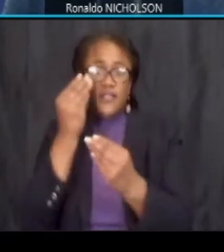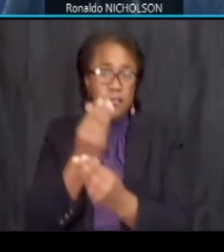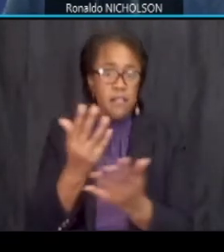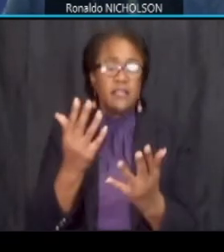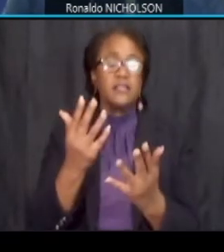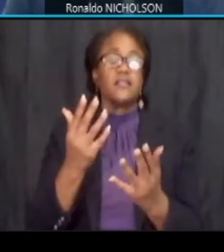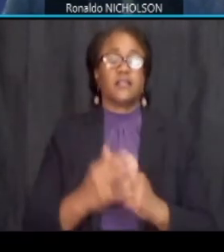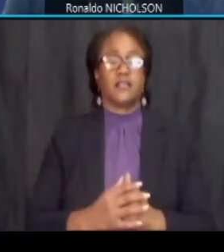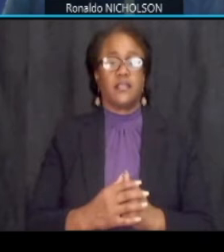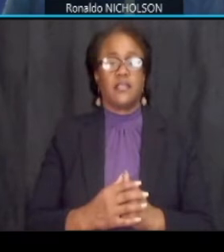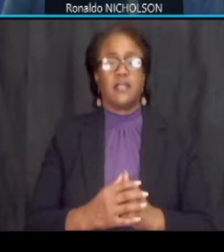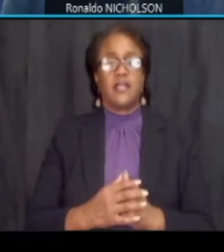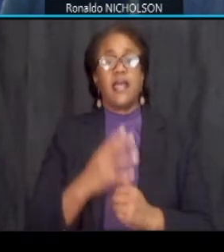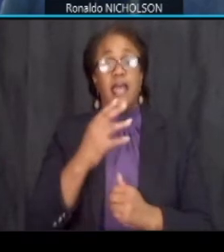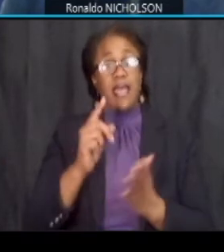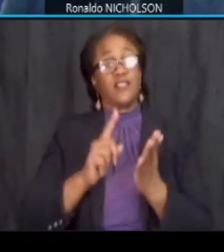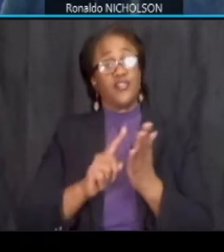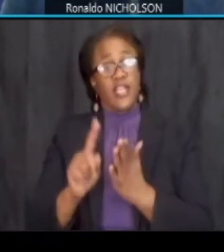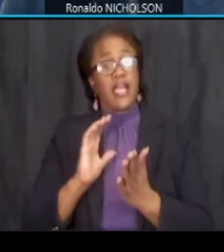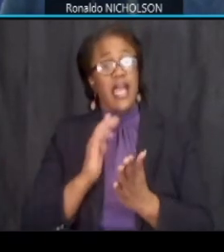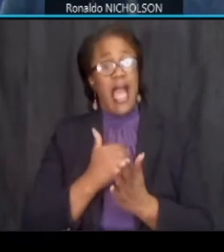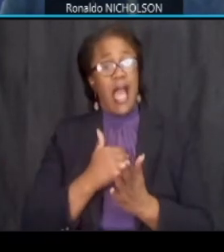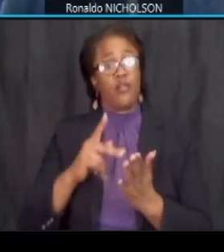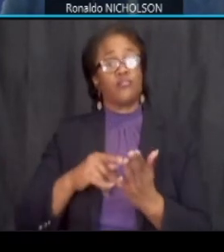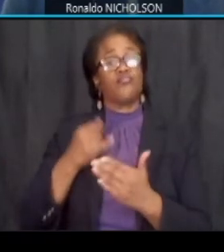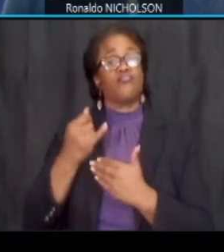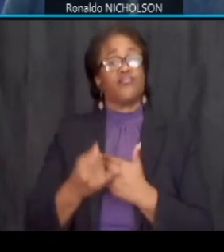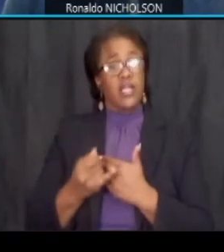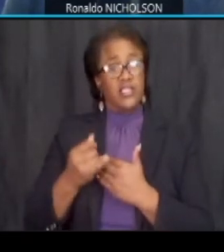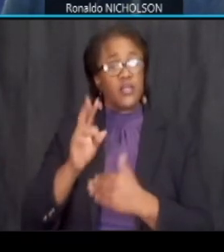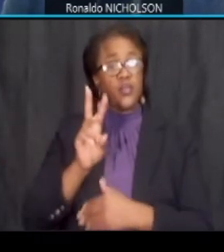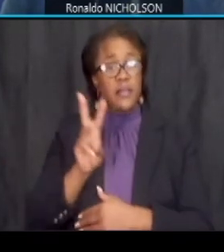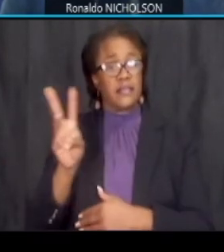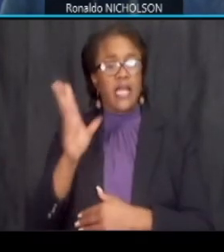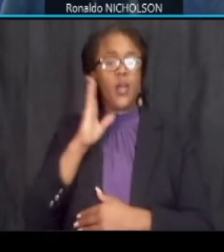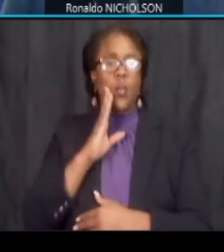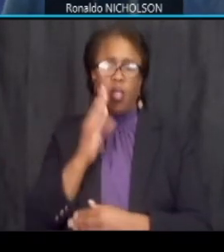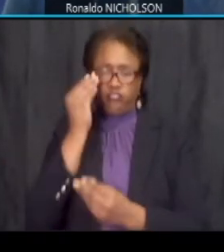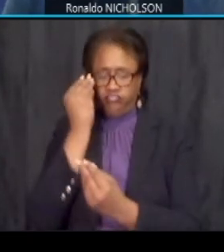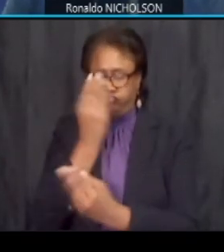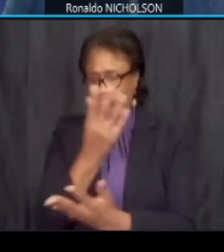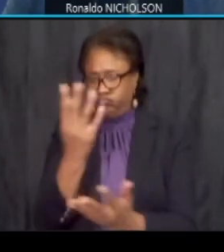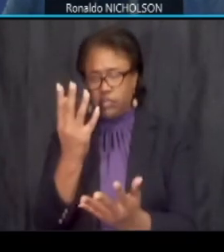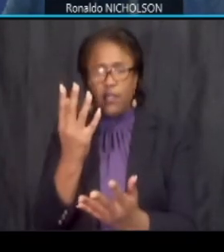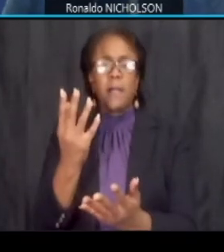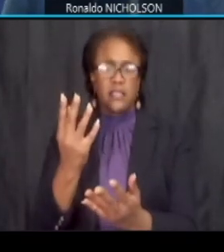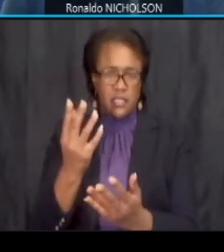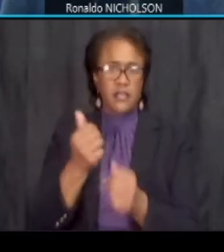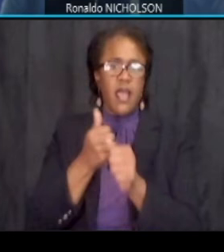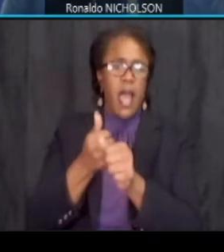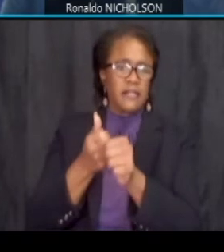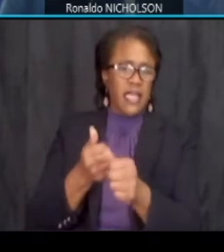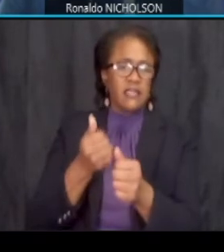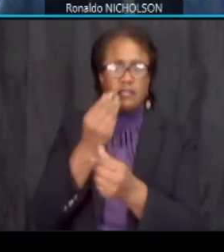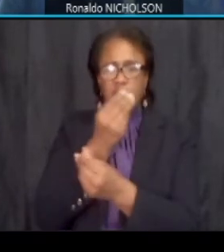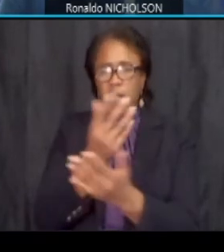and check our our project website as it will give updates and provide information again so you can